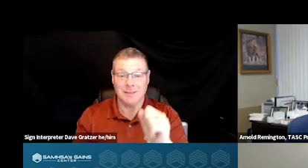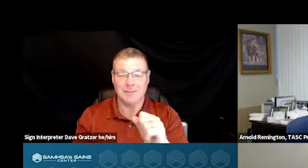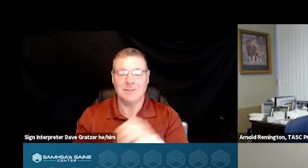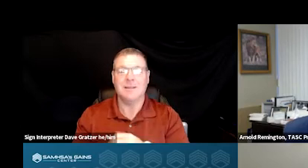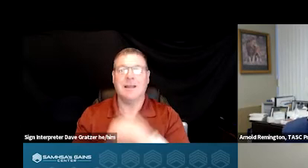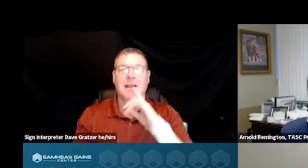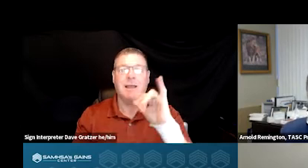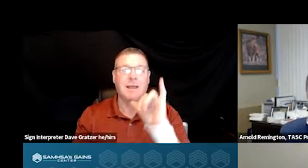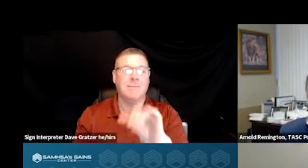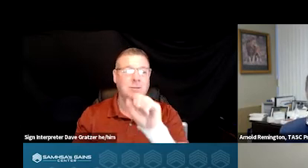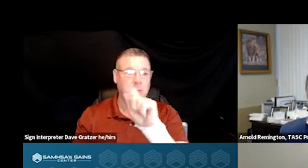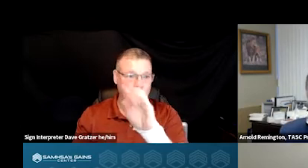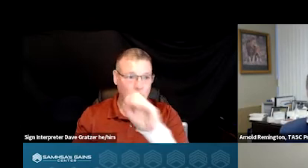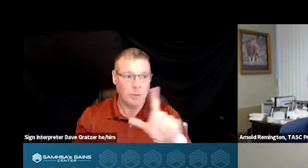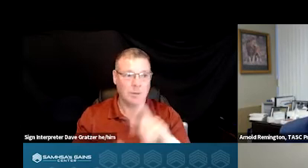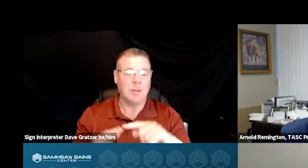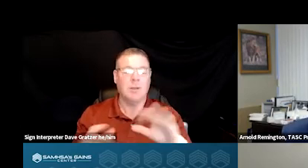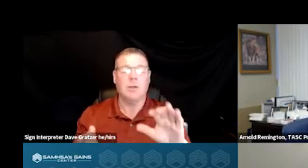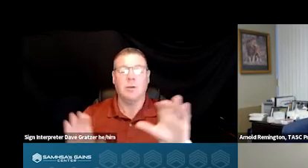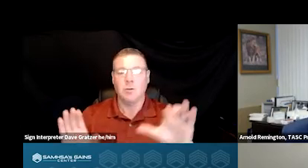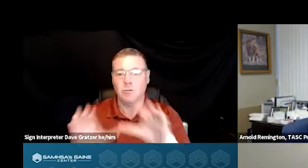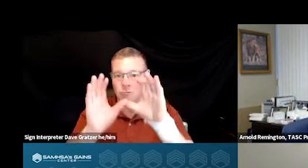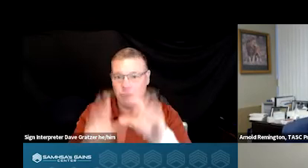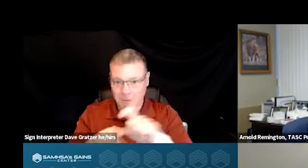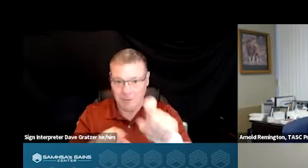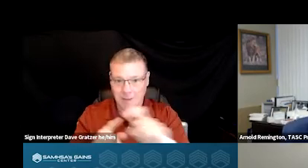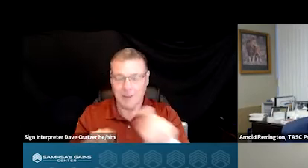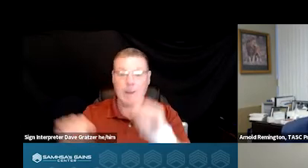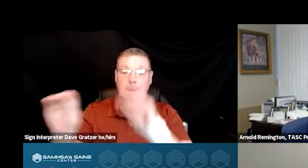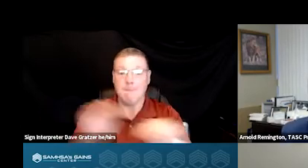the crisis lines, the mobile dispatch teams that we have.